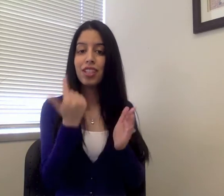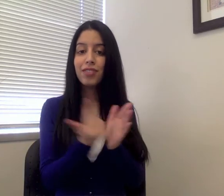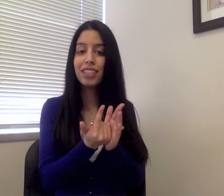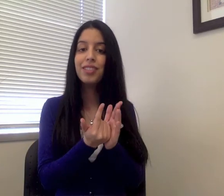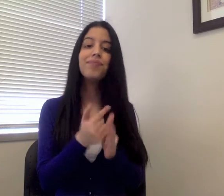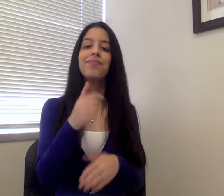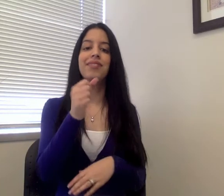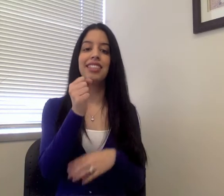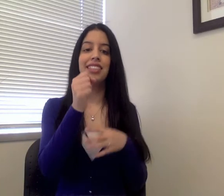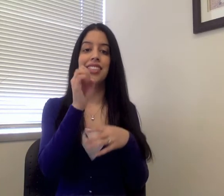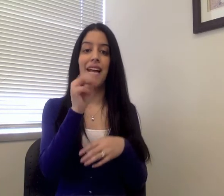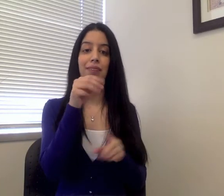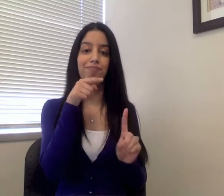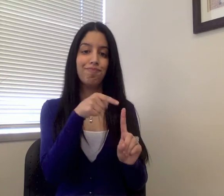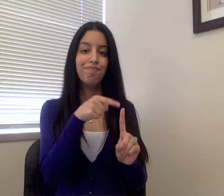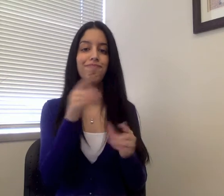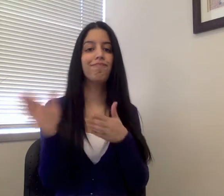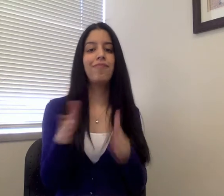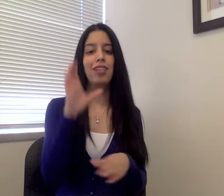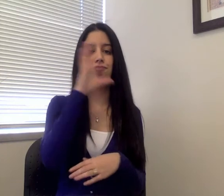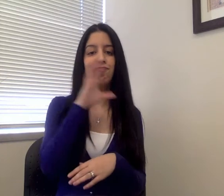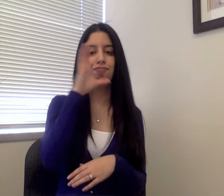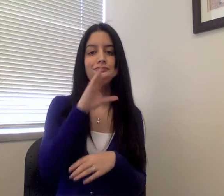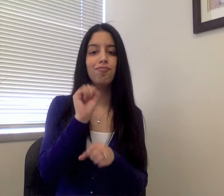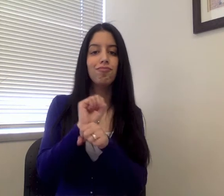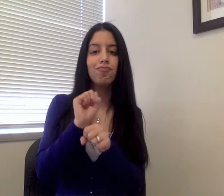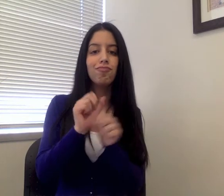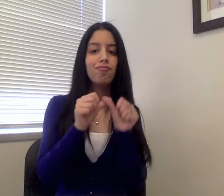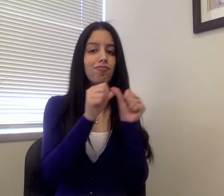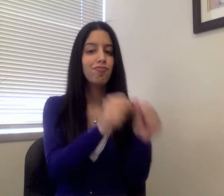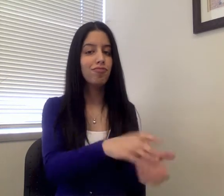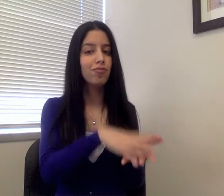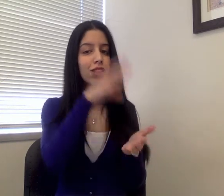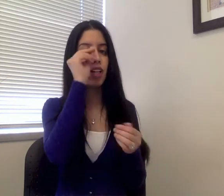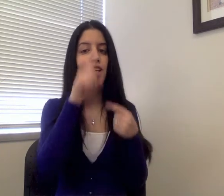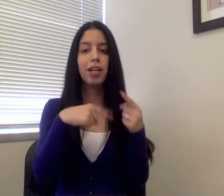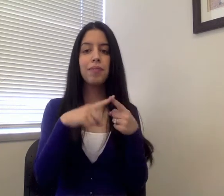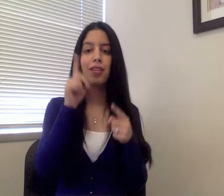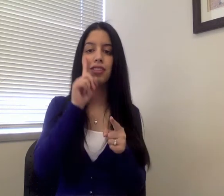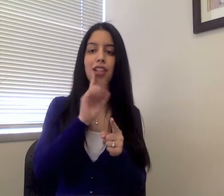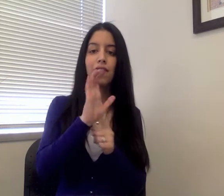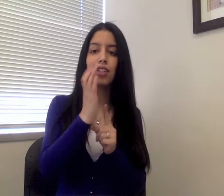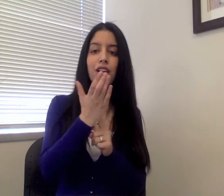graduation? Samantha plans to search for a position that will allow her to continue learning